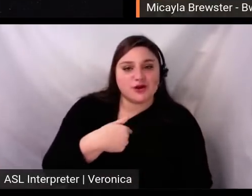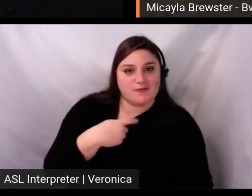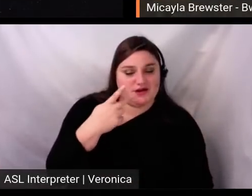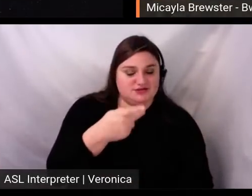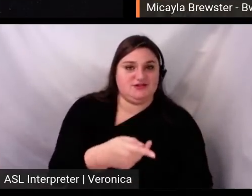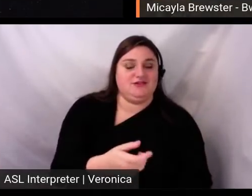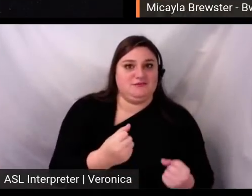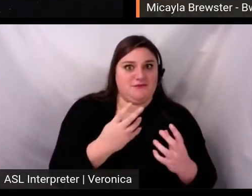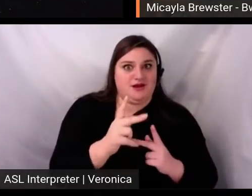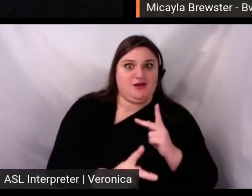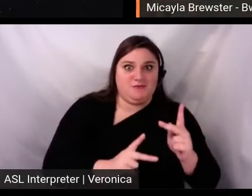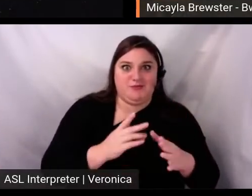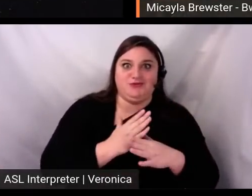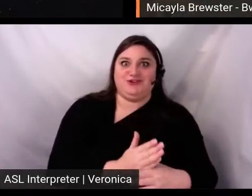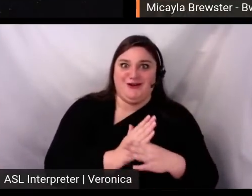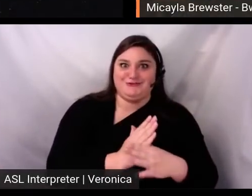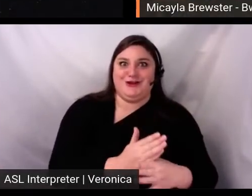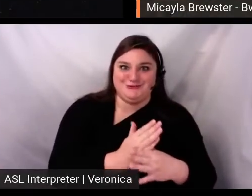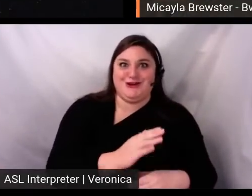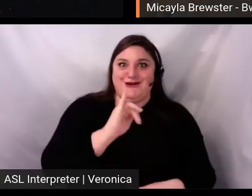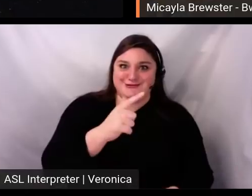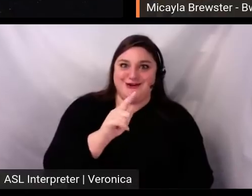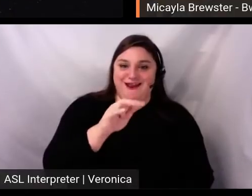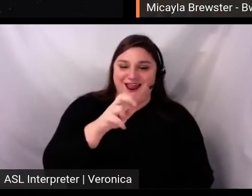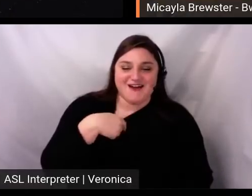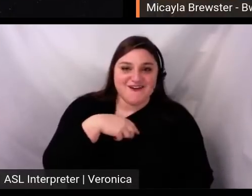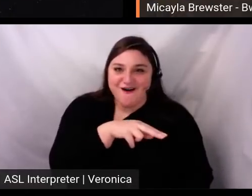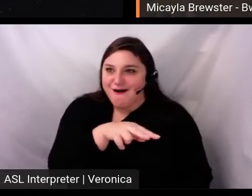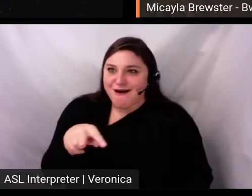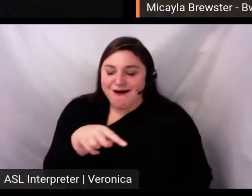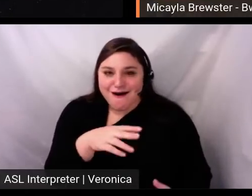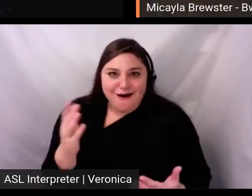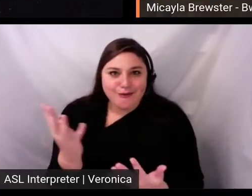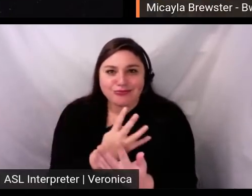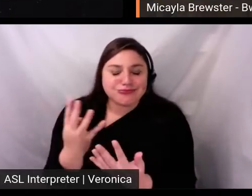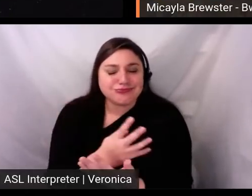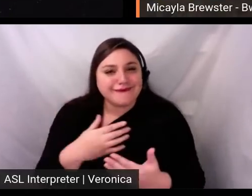of you had that experience. But it's this outpouring of video content,